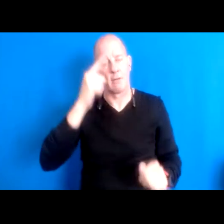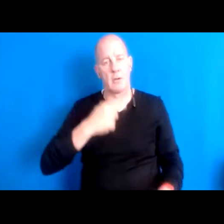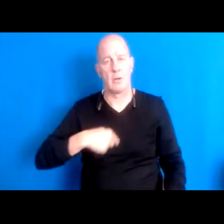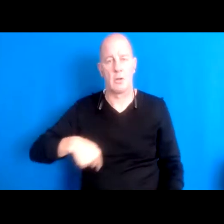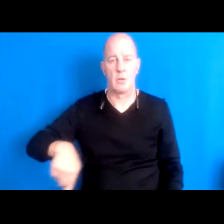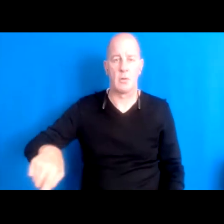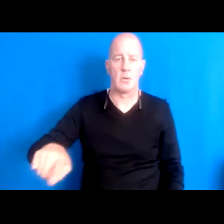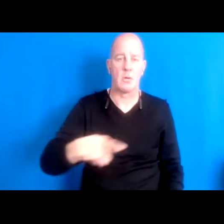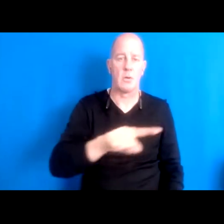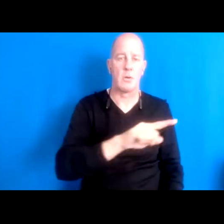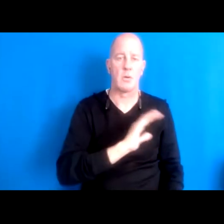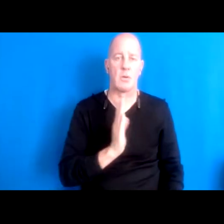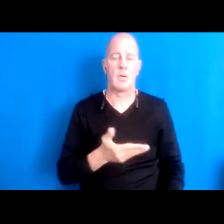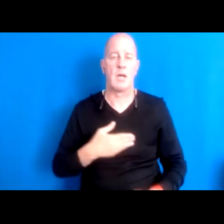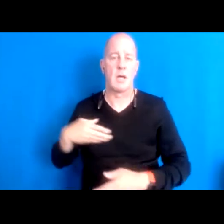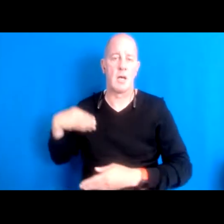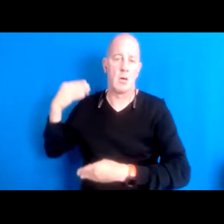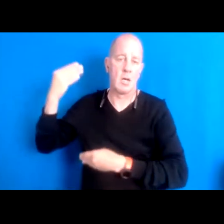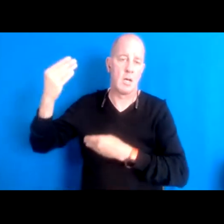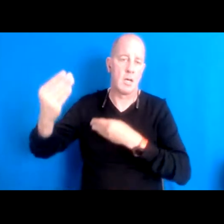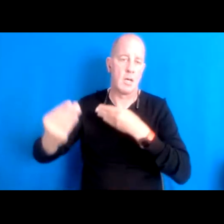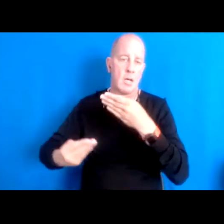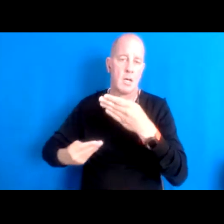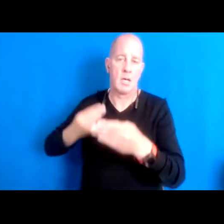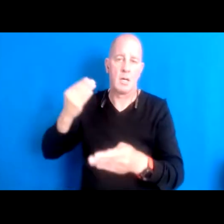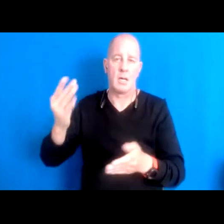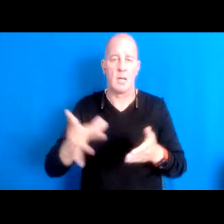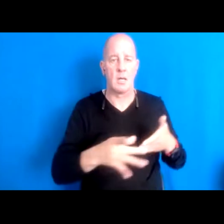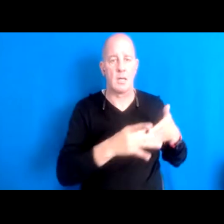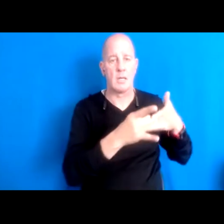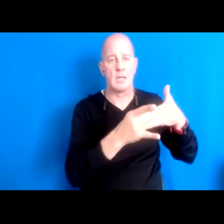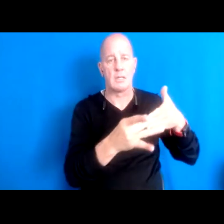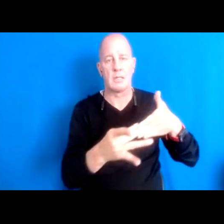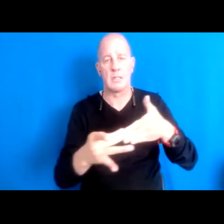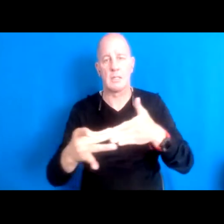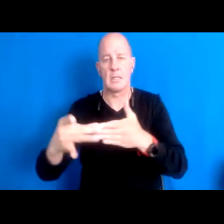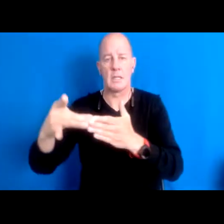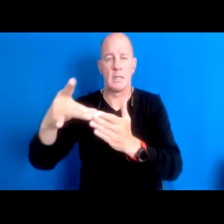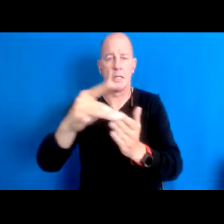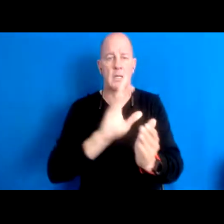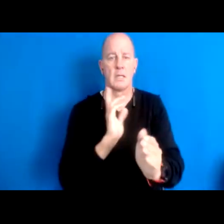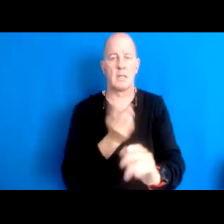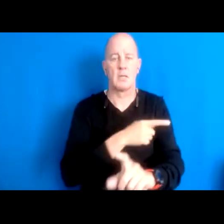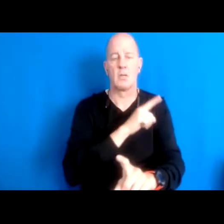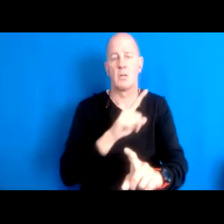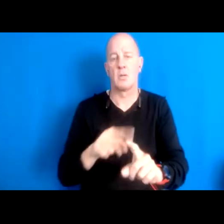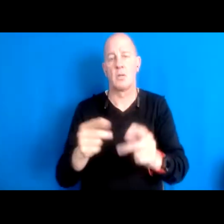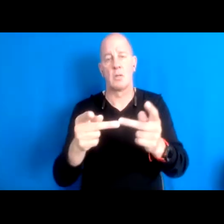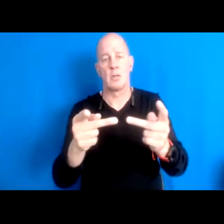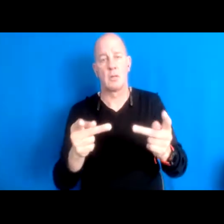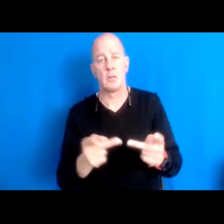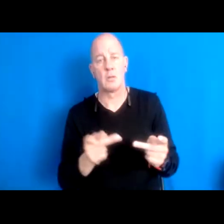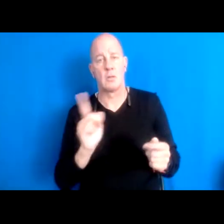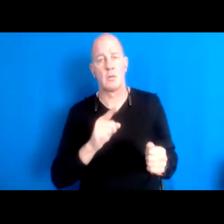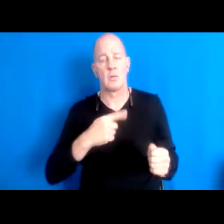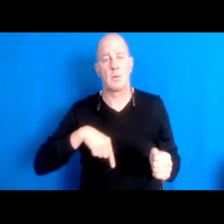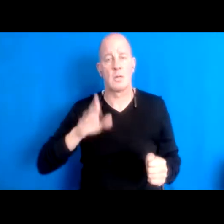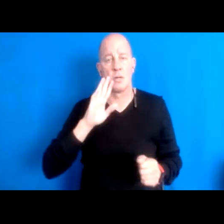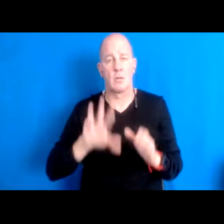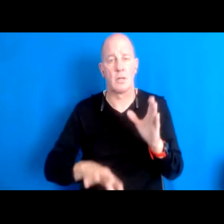16:16:27 gay guys to the realms, where we source, our say